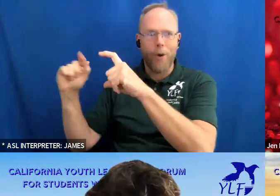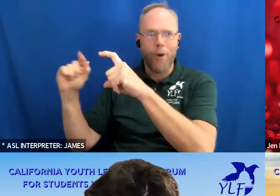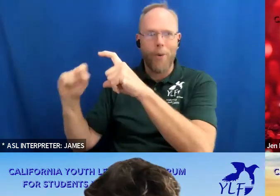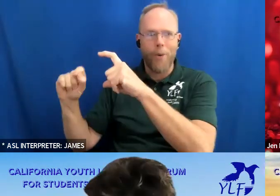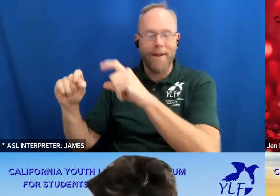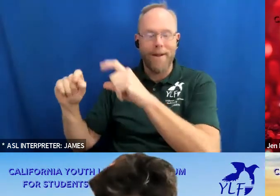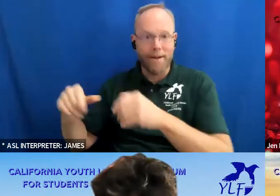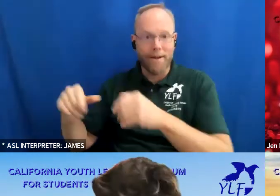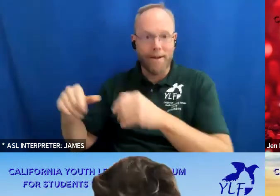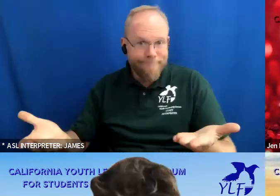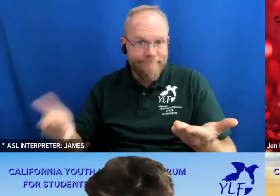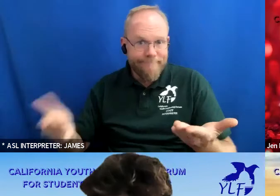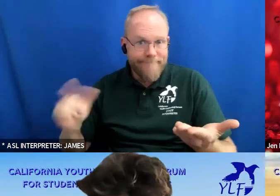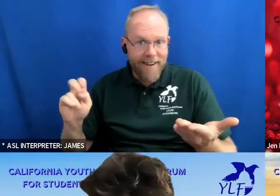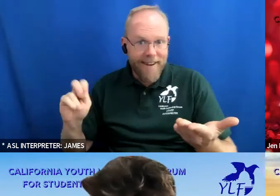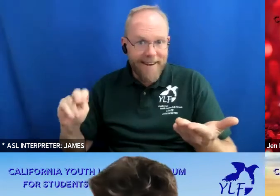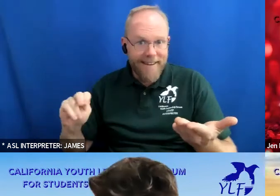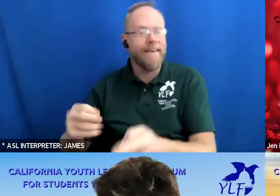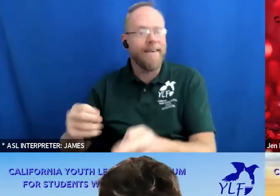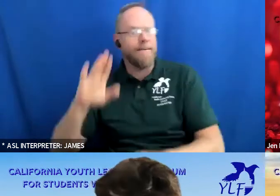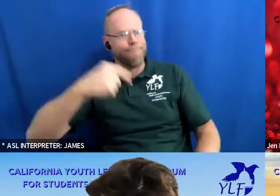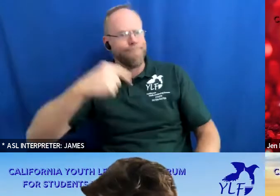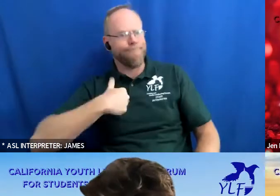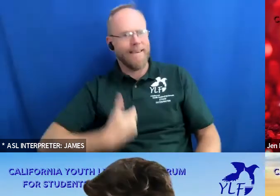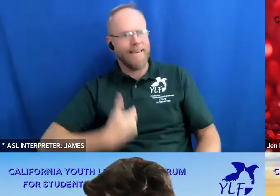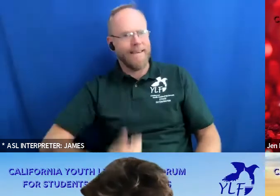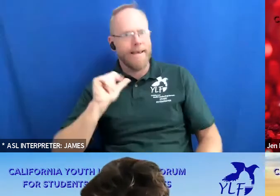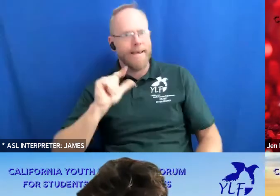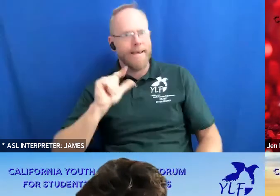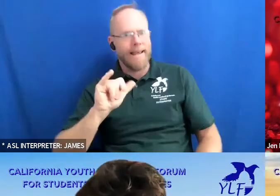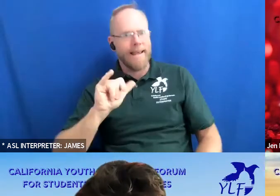all right my name is gavin sue i'm also co-facilitator this week at the california ylf